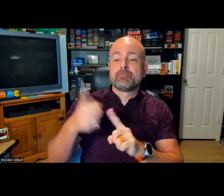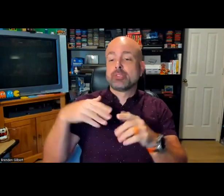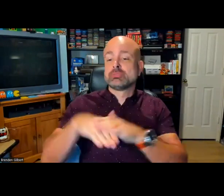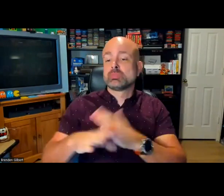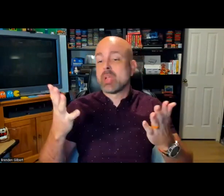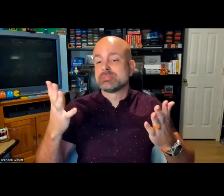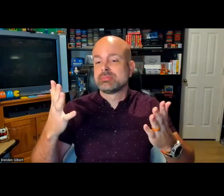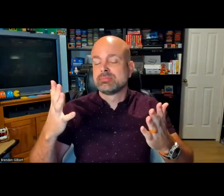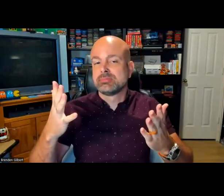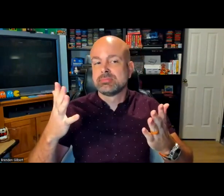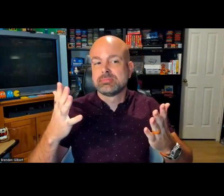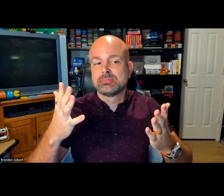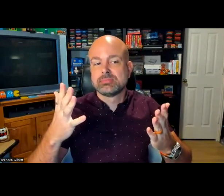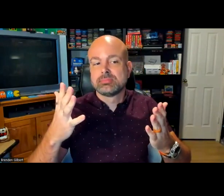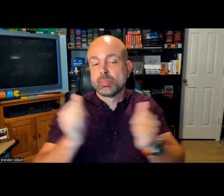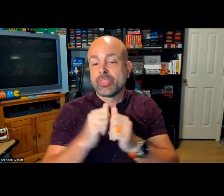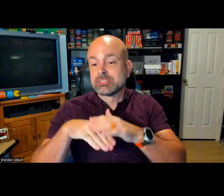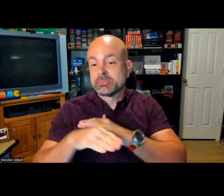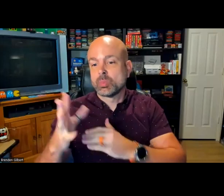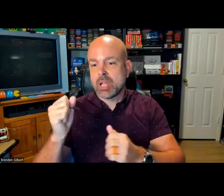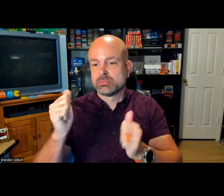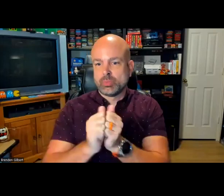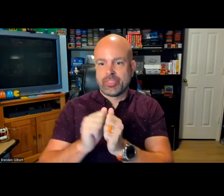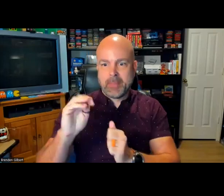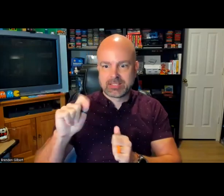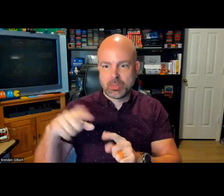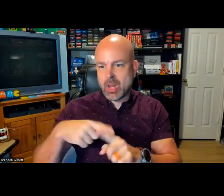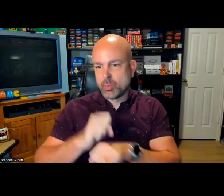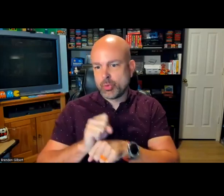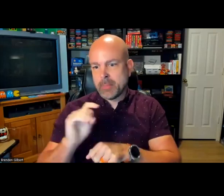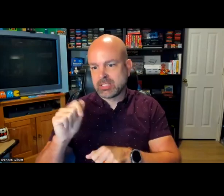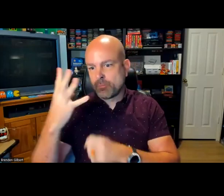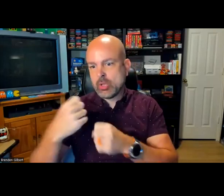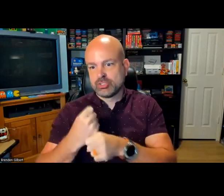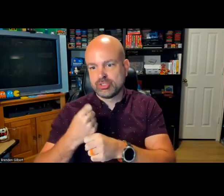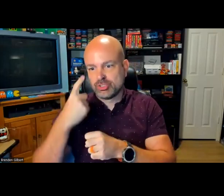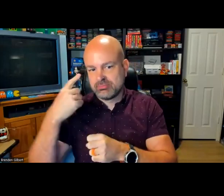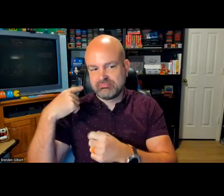communication barriers, and my first experience with